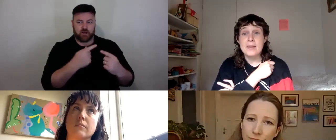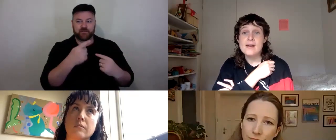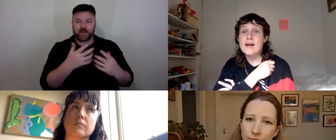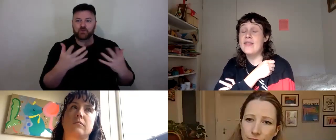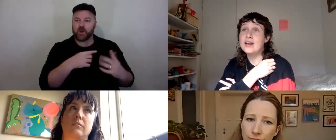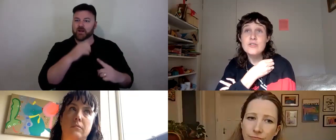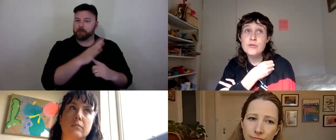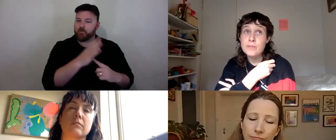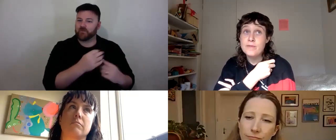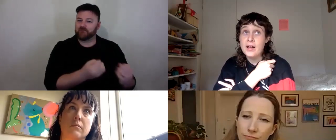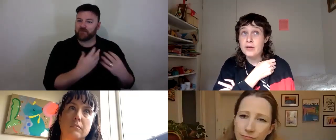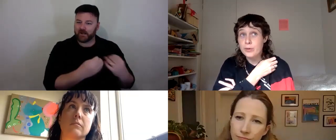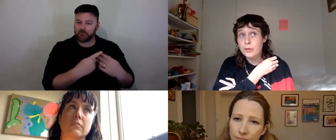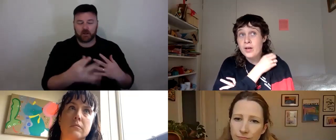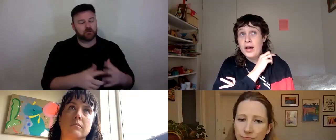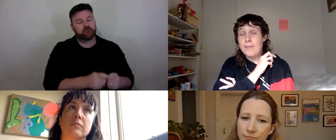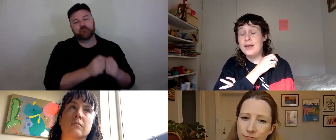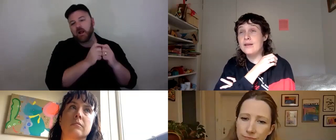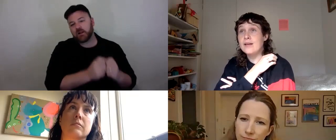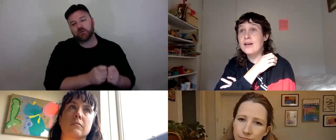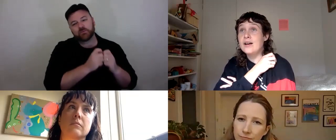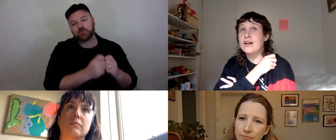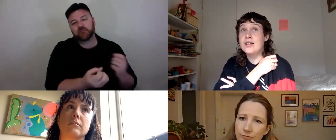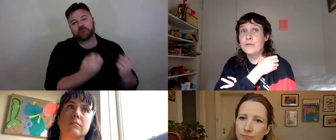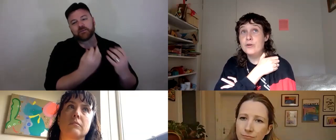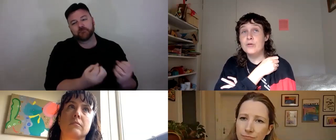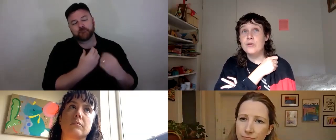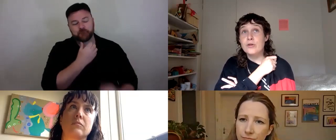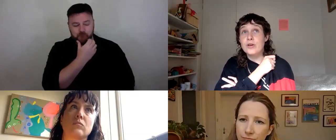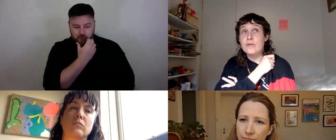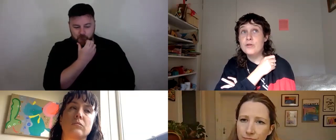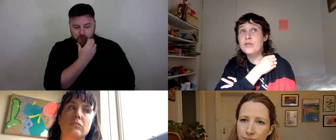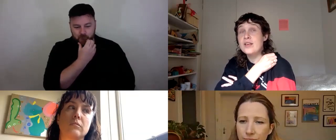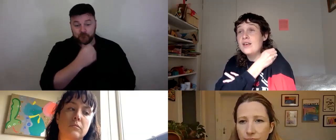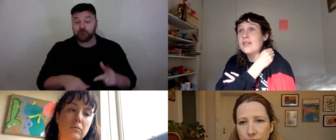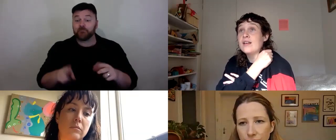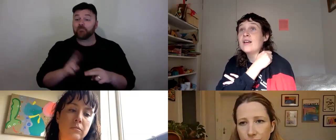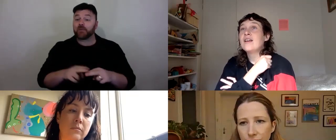have done better and that is super valuable. I mean, if you see there